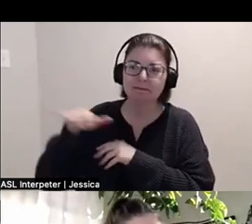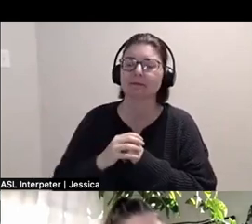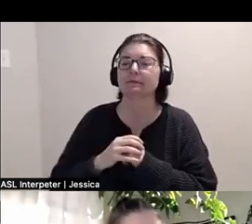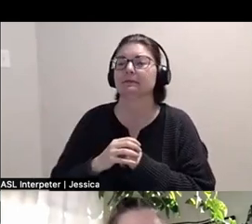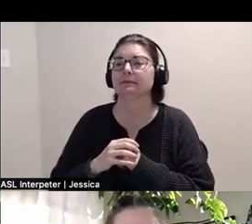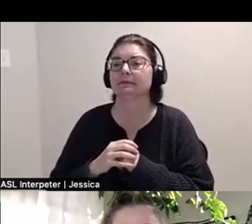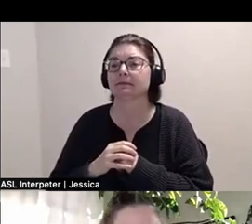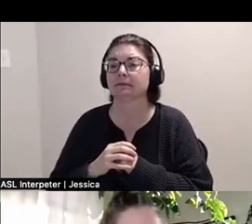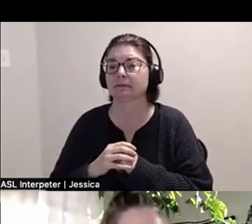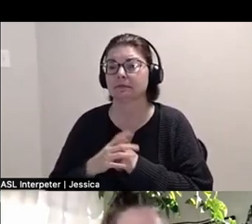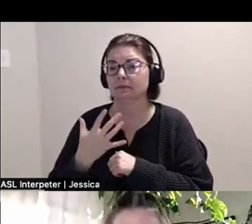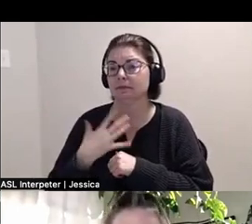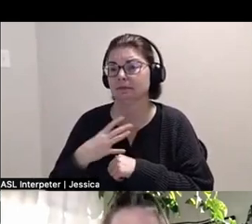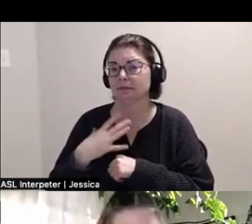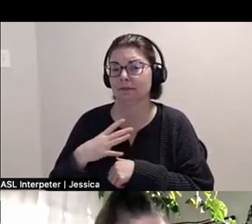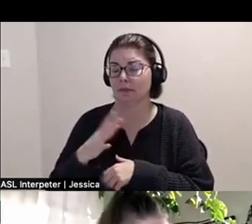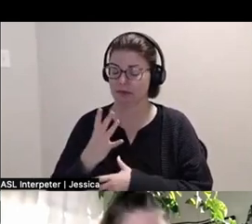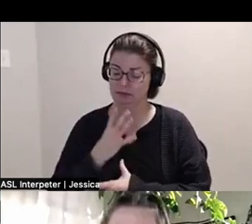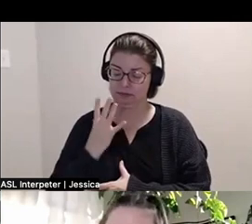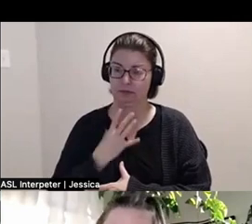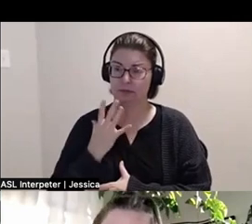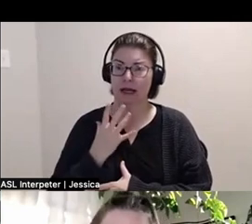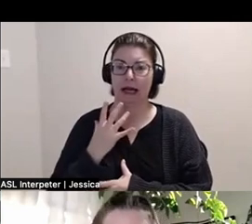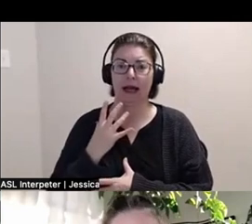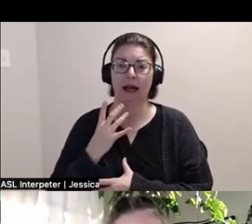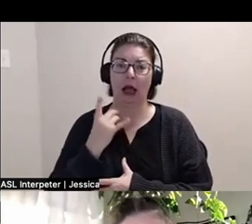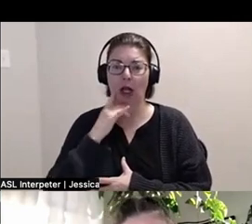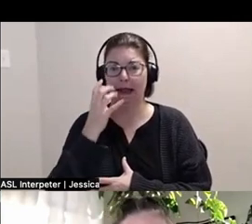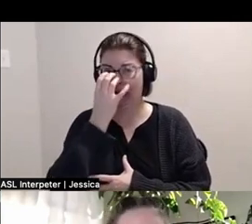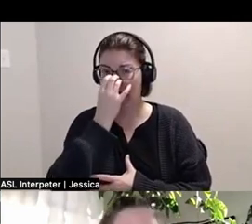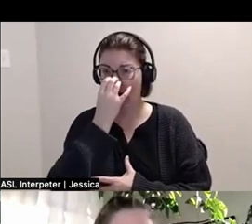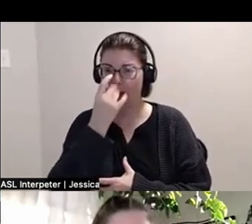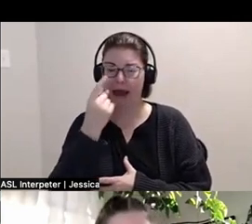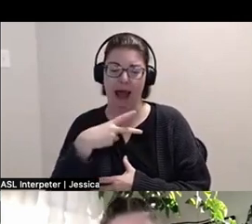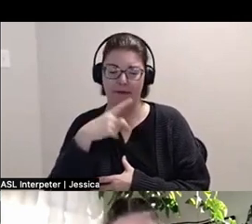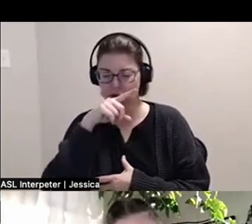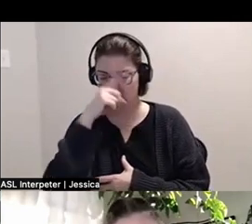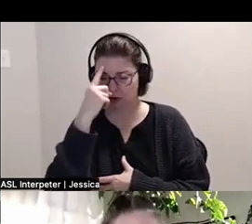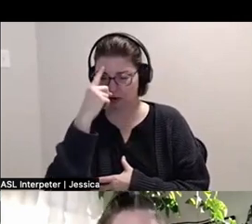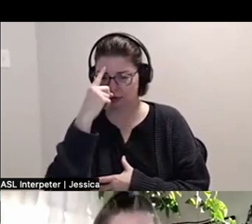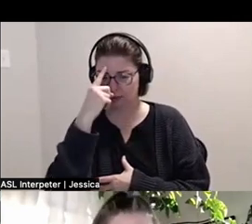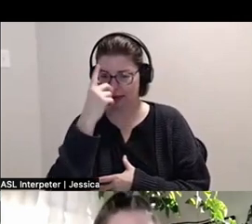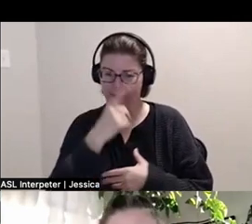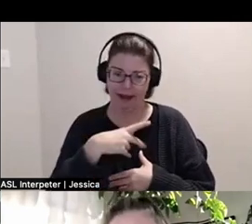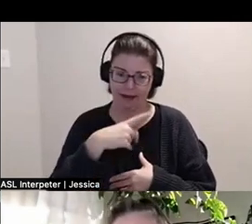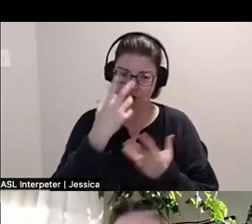Oh yeah, I'm wearing my finest fashion clown top. It's like, half dark green, half black, alternating on the sleeves.